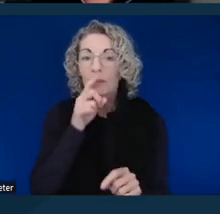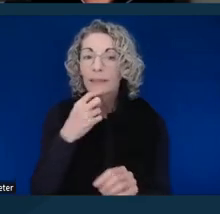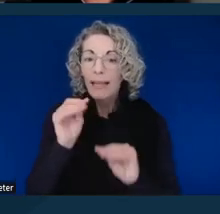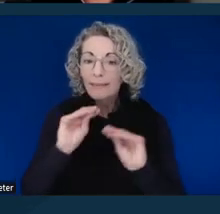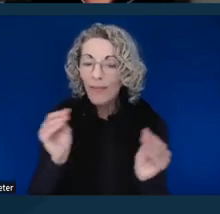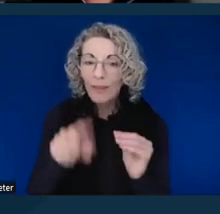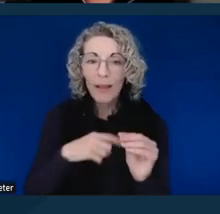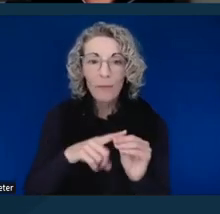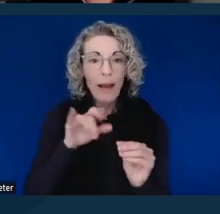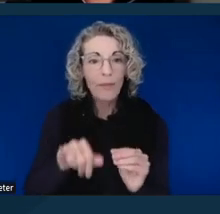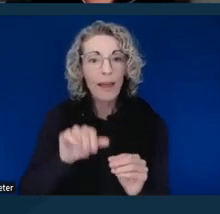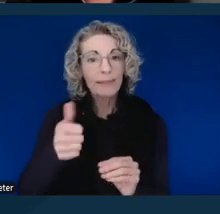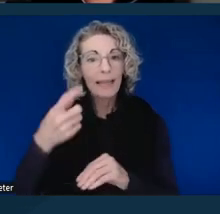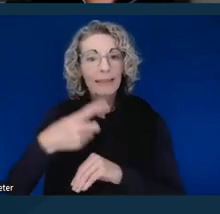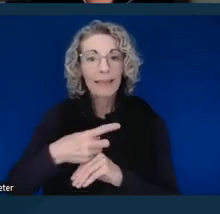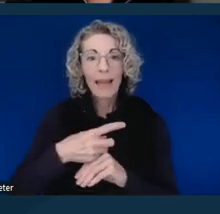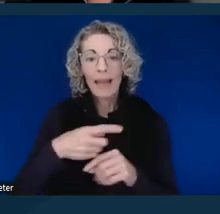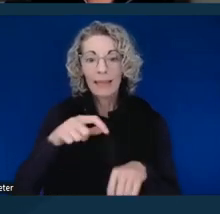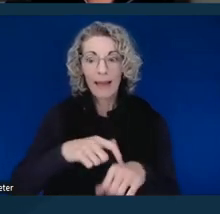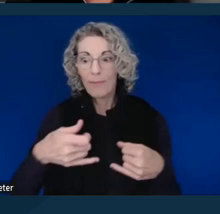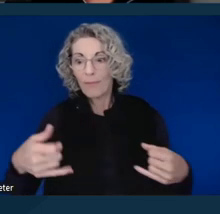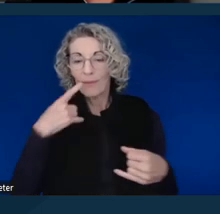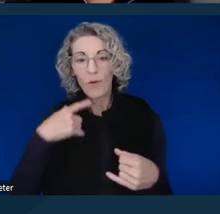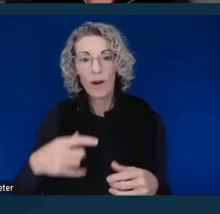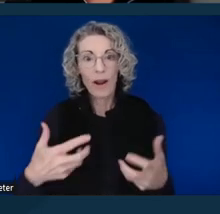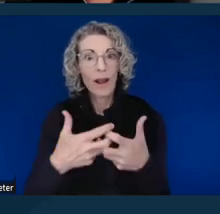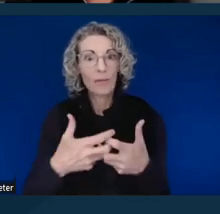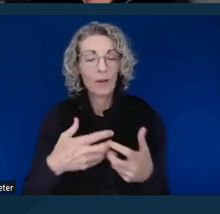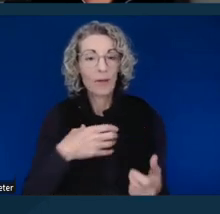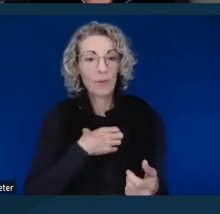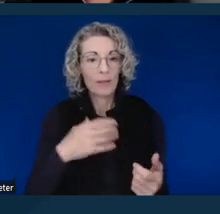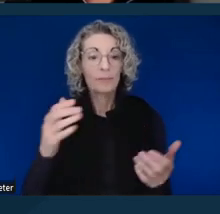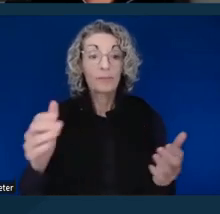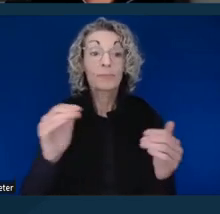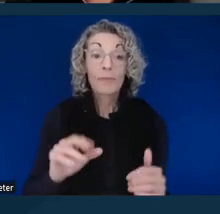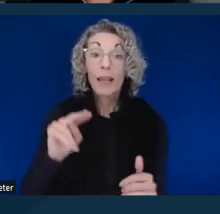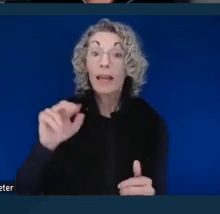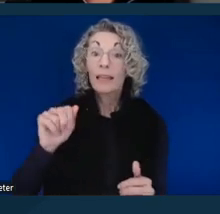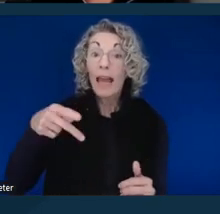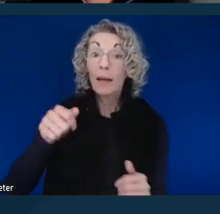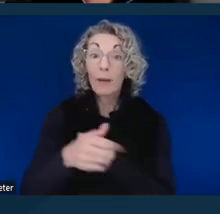for accommodation appeals. The Napa County Superior Court website only references